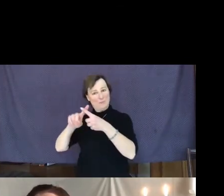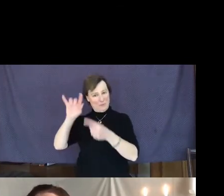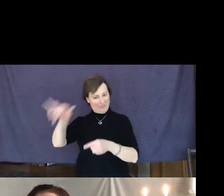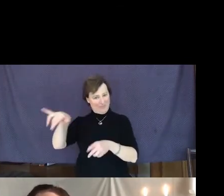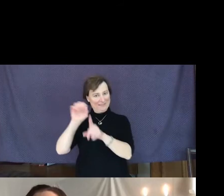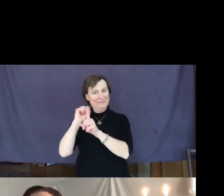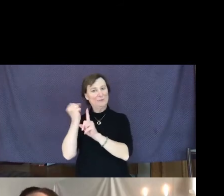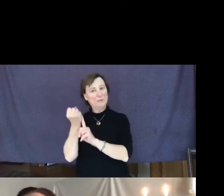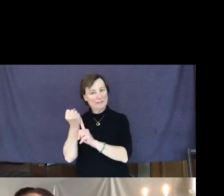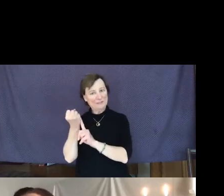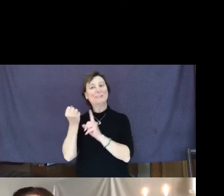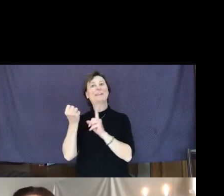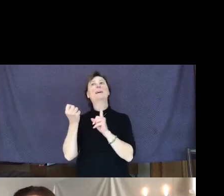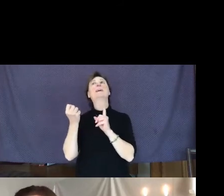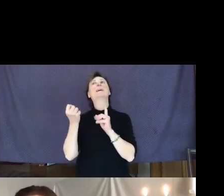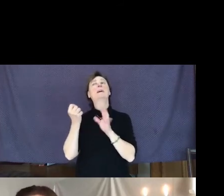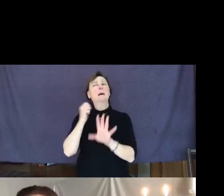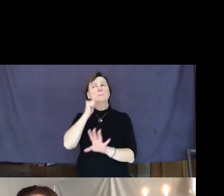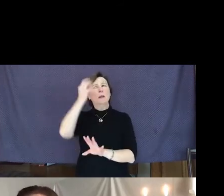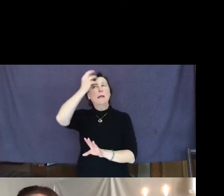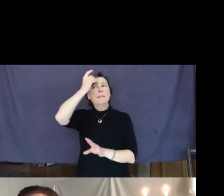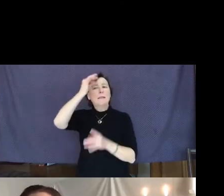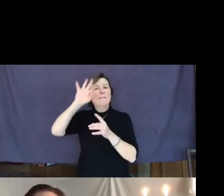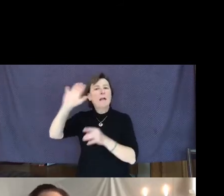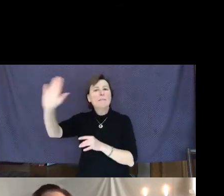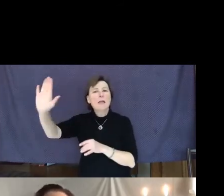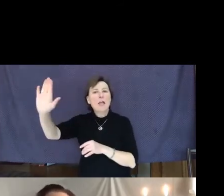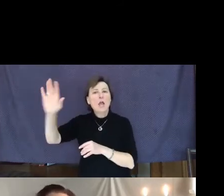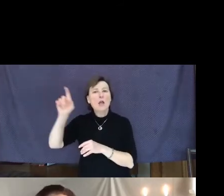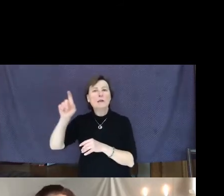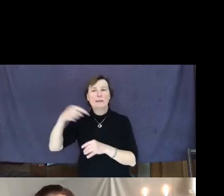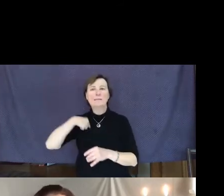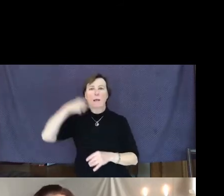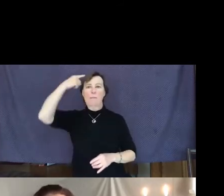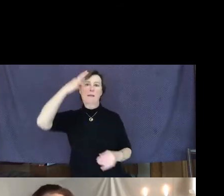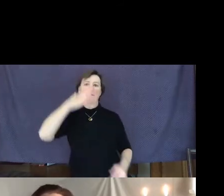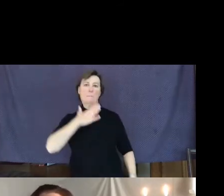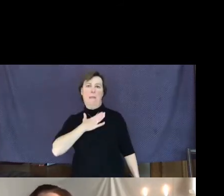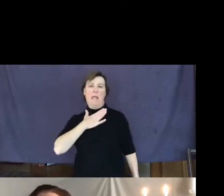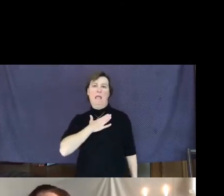but I wasn't thinking of their needs. I was thinking of mine